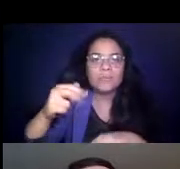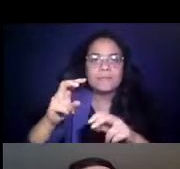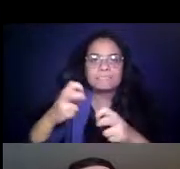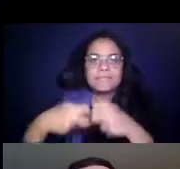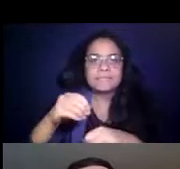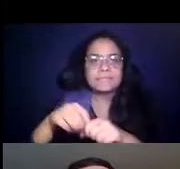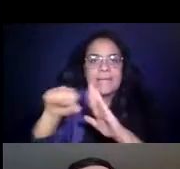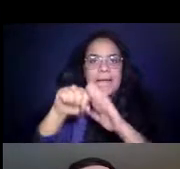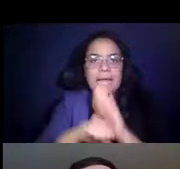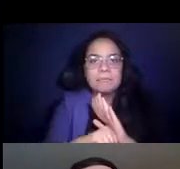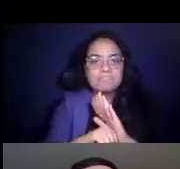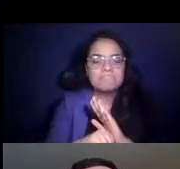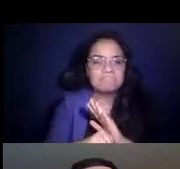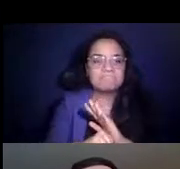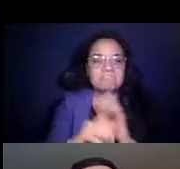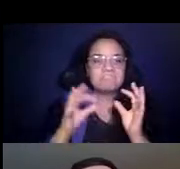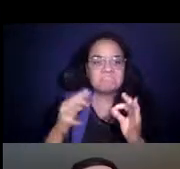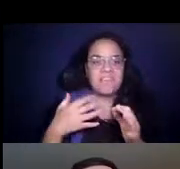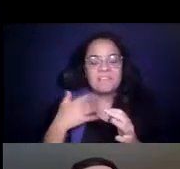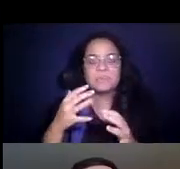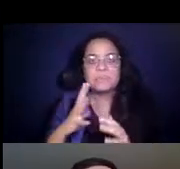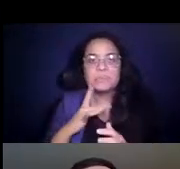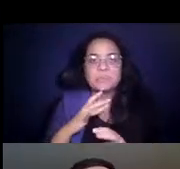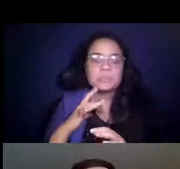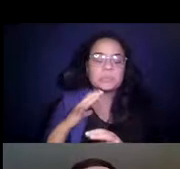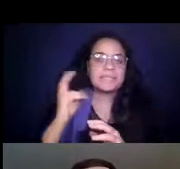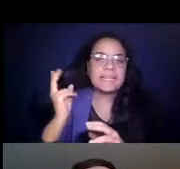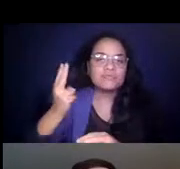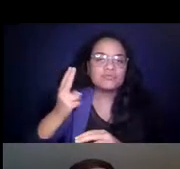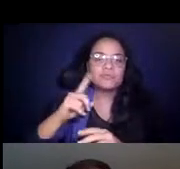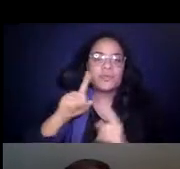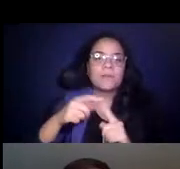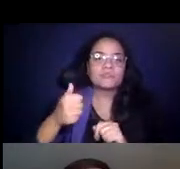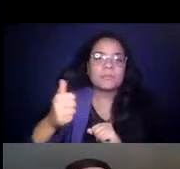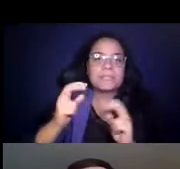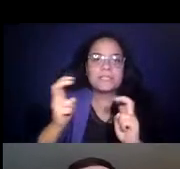14:29:43 So we have a rich history in engaging on transportation issues here at NGA.